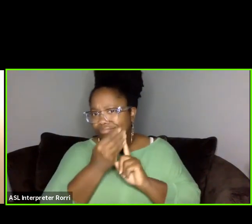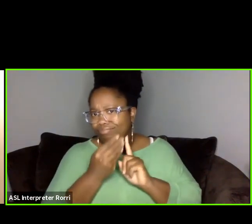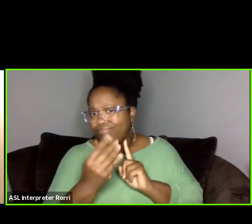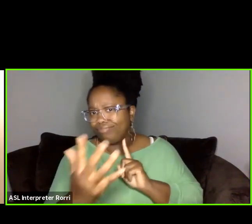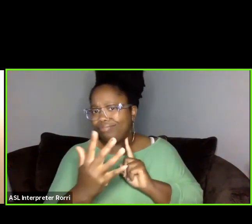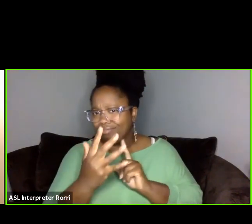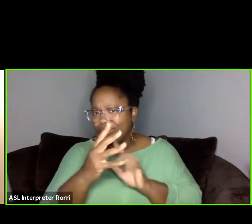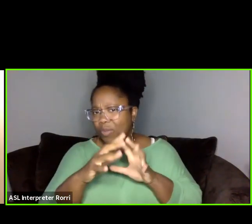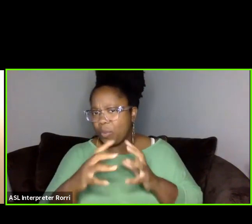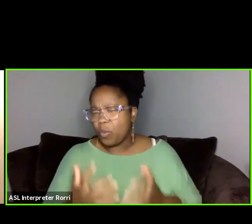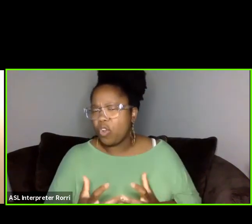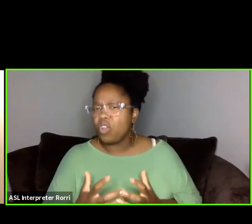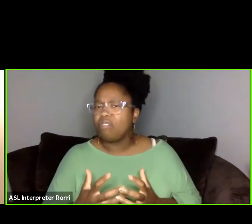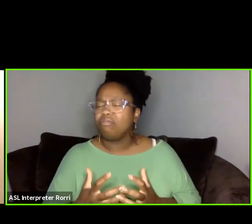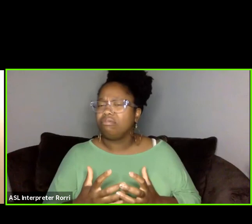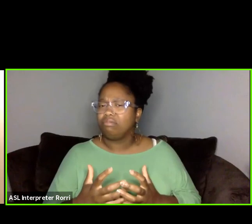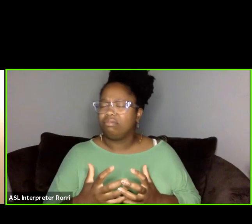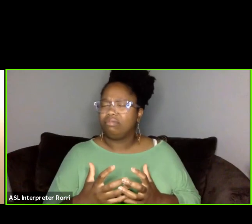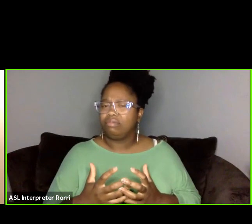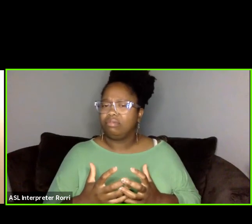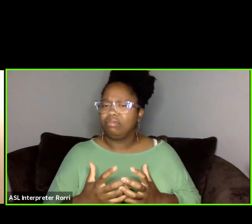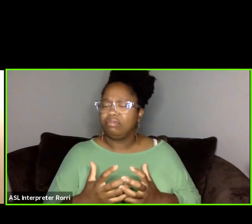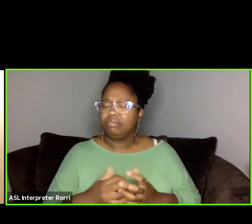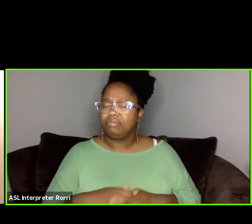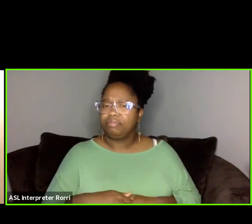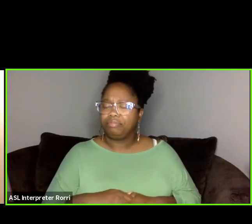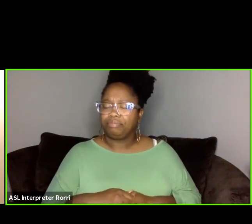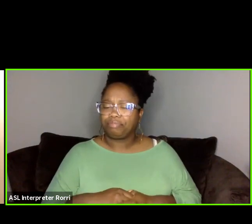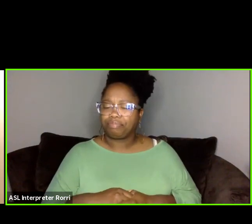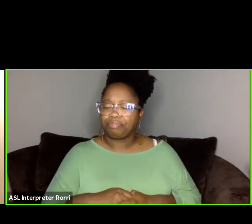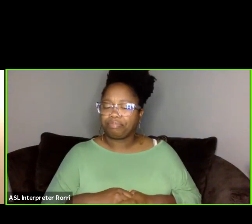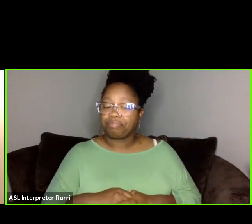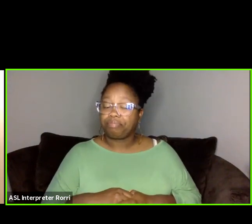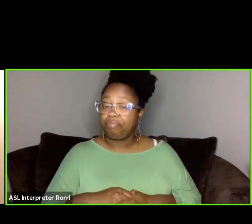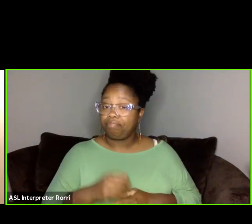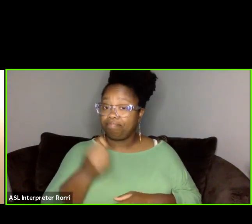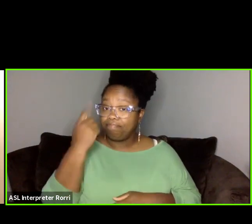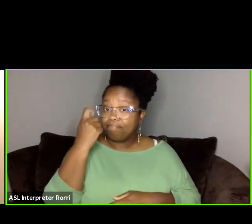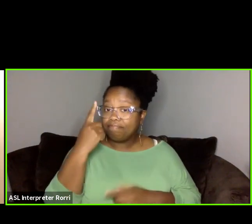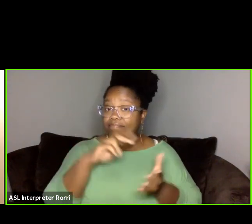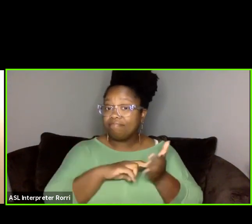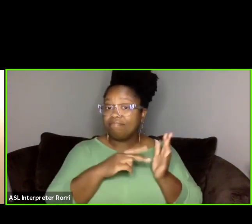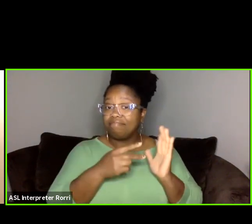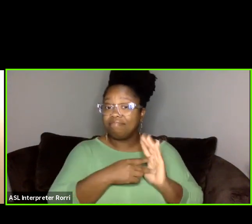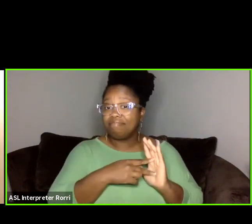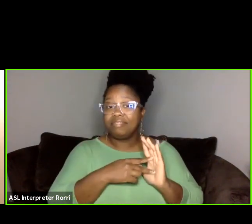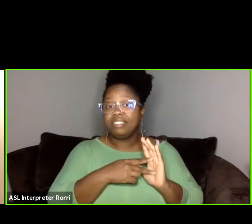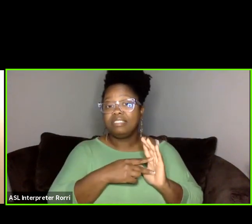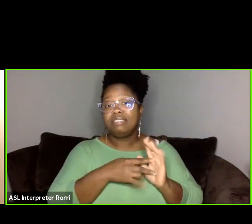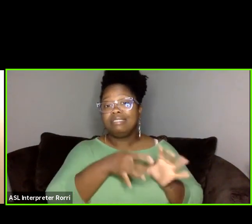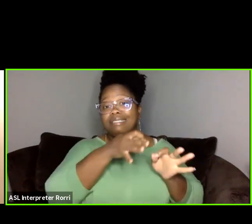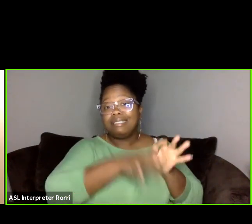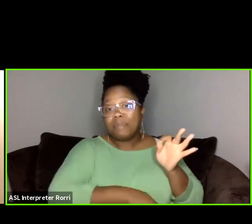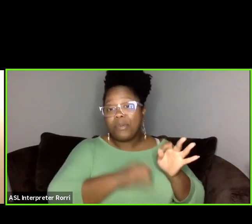And that doesn't mean that we only put out uncomplicated work that everybody agrees with,